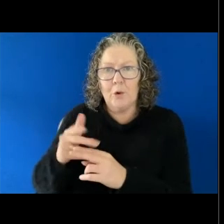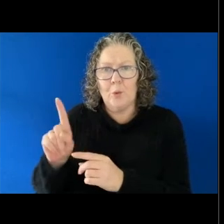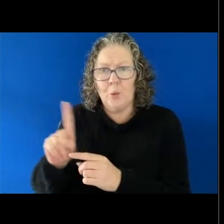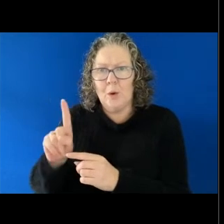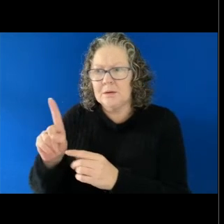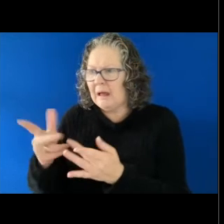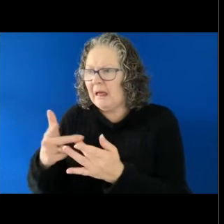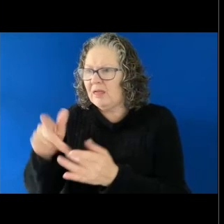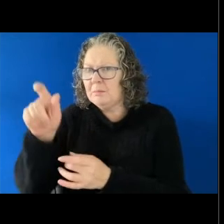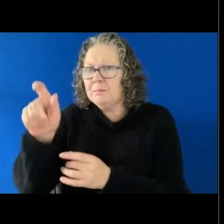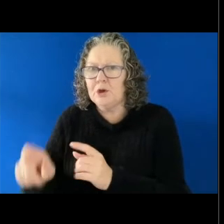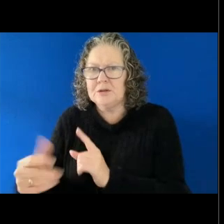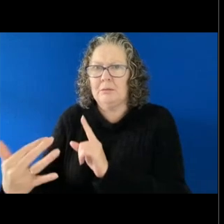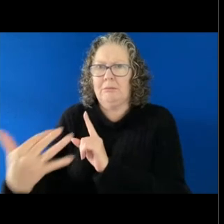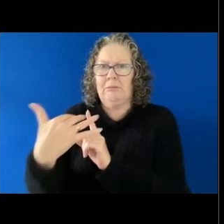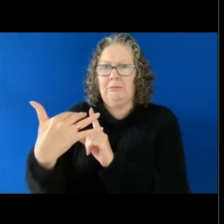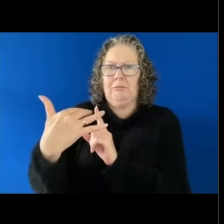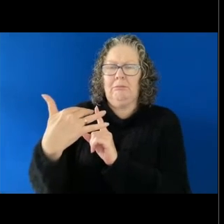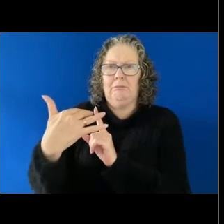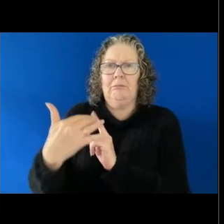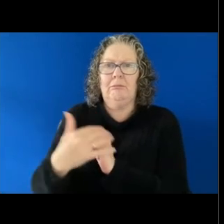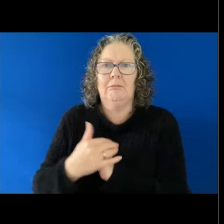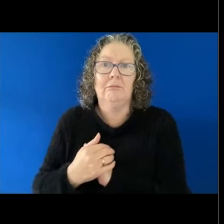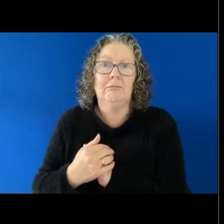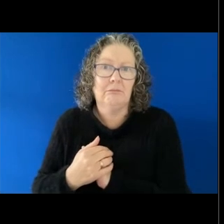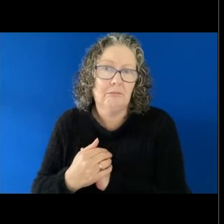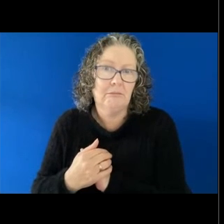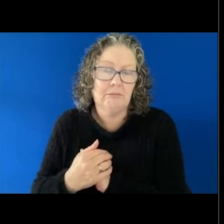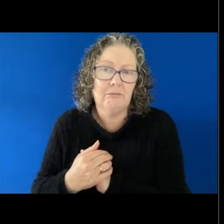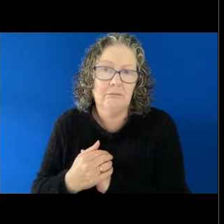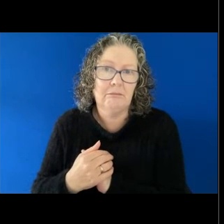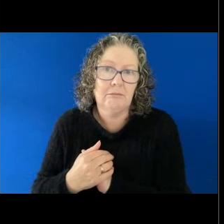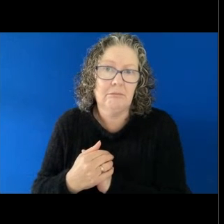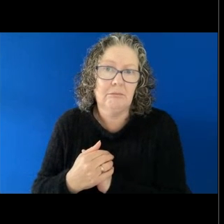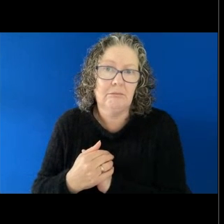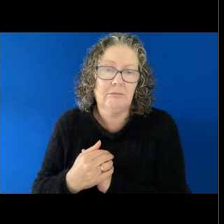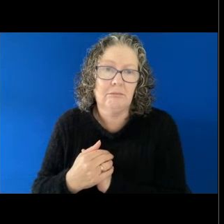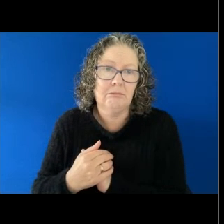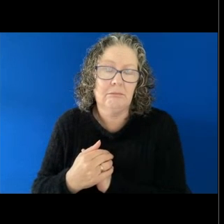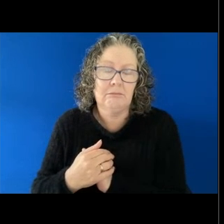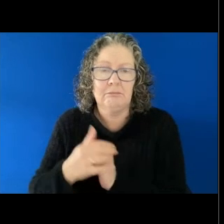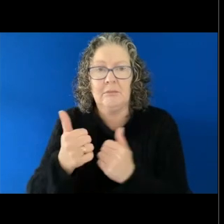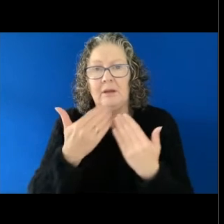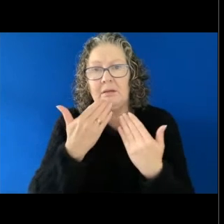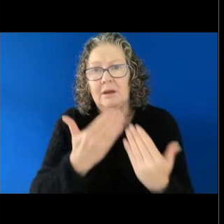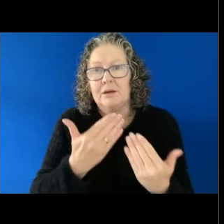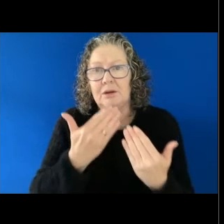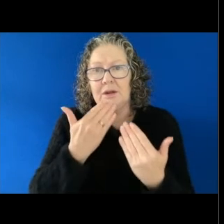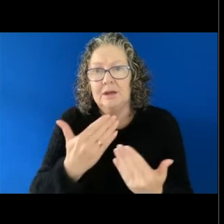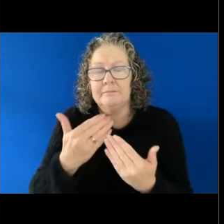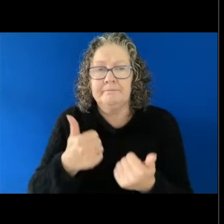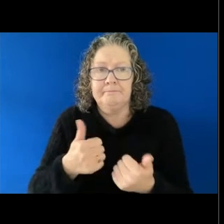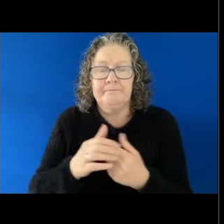in sexually harassing someone at work. KATHERINE: Thank you. Thank you for that. No problem. KATHERINE: Just one final